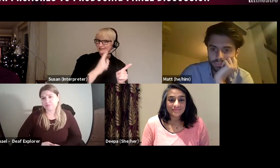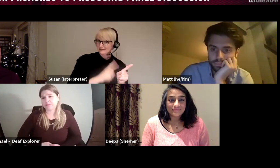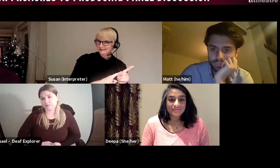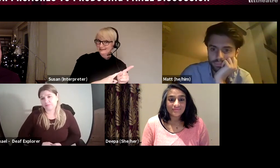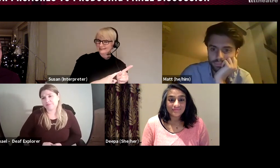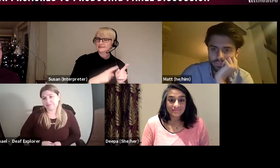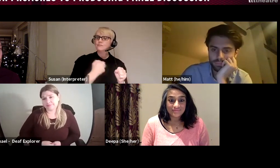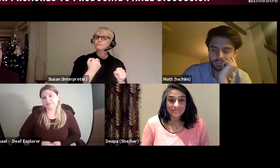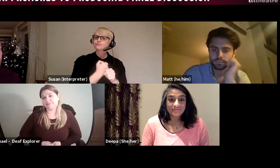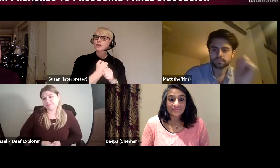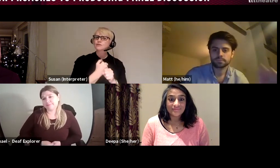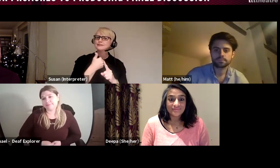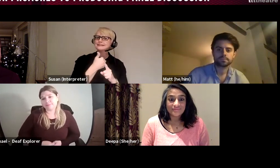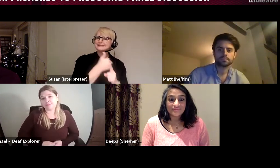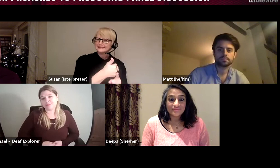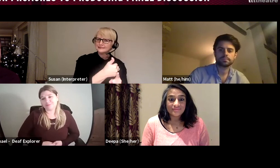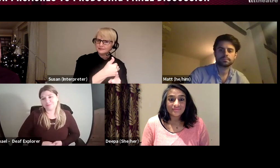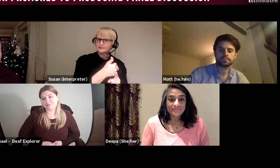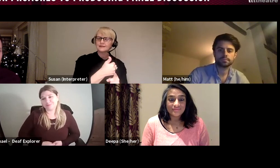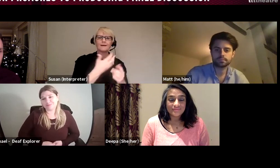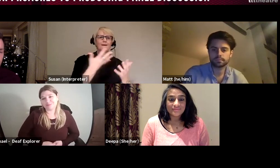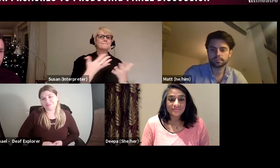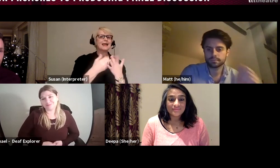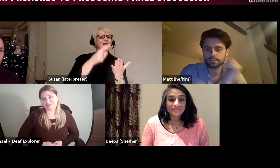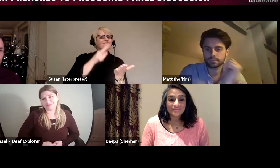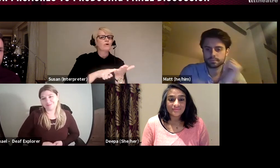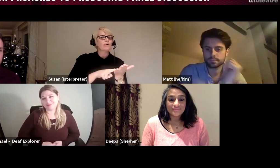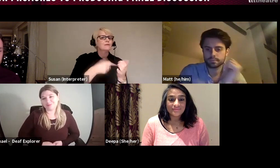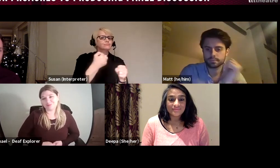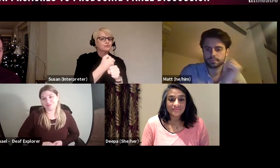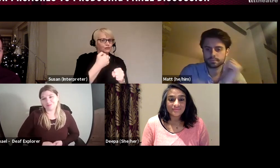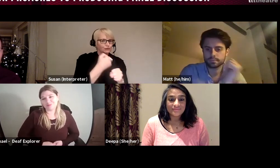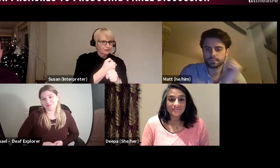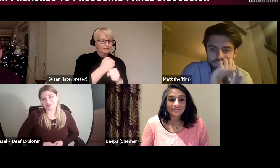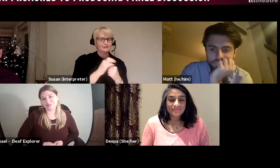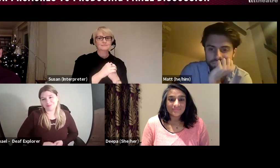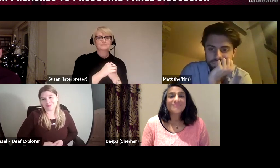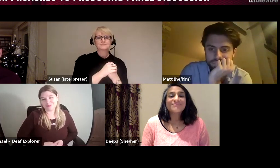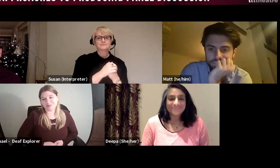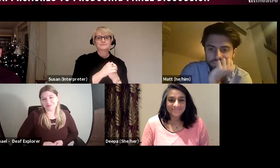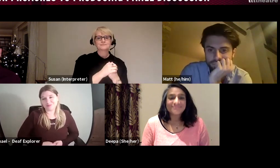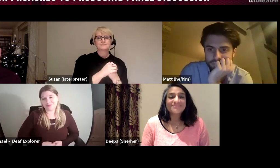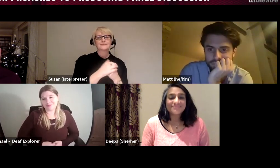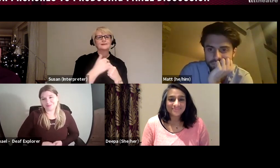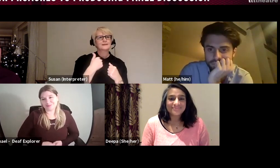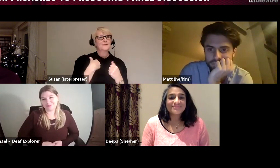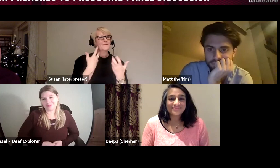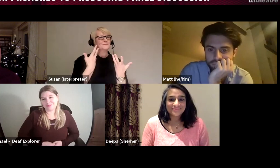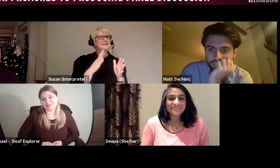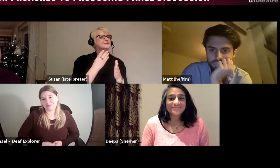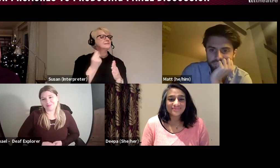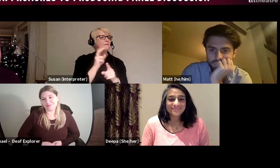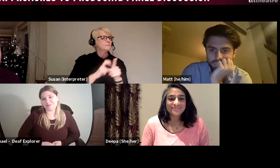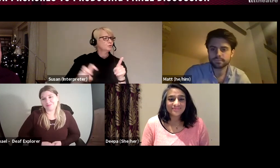to Playful Productions, with Playful I assisted on some tours of plays that came to the west end,